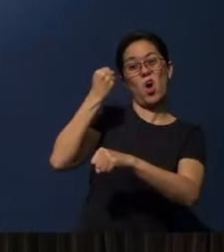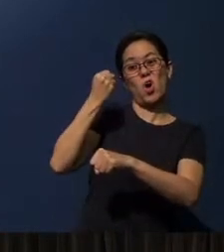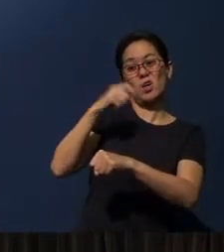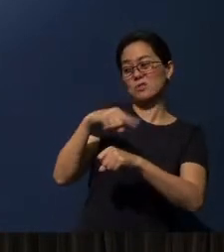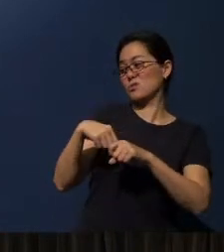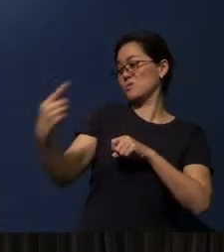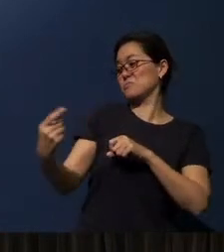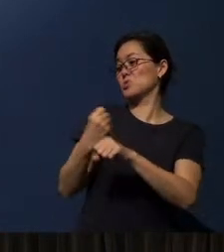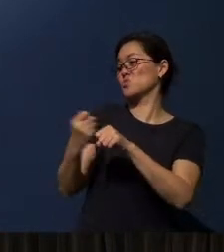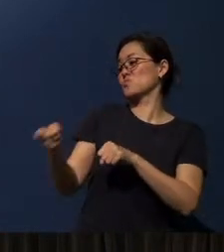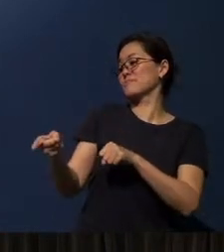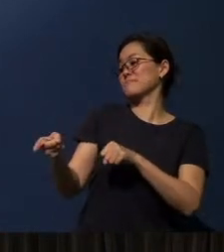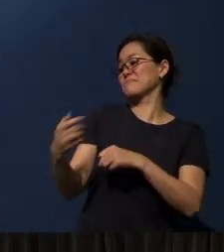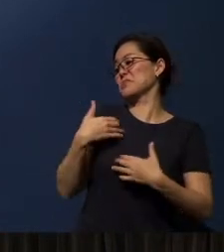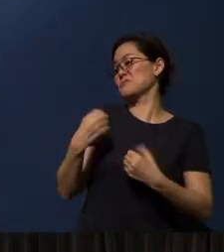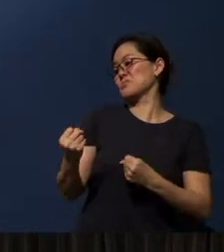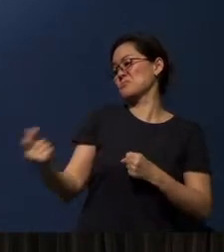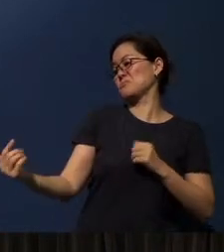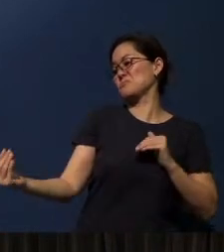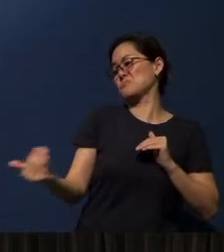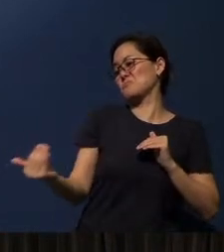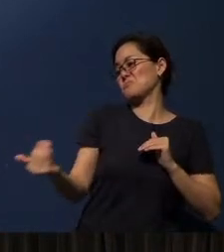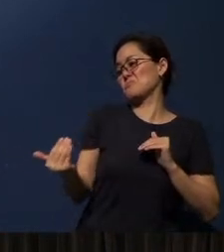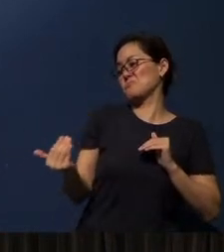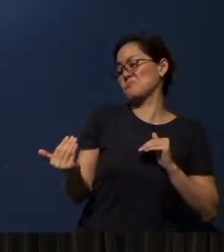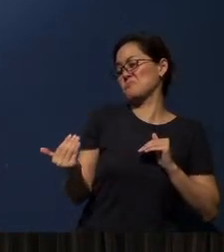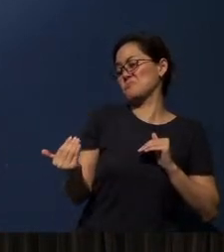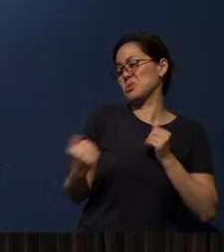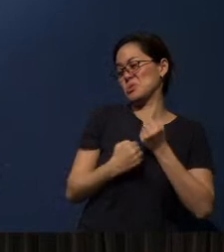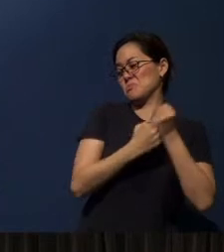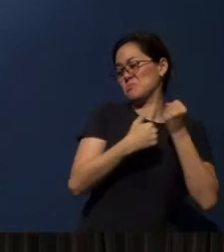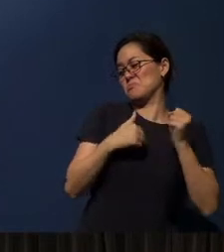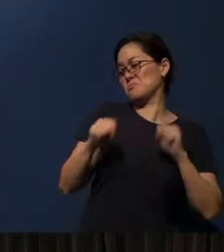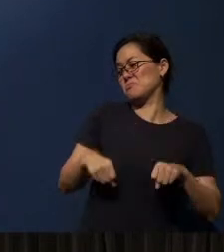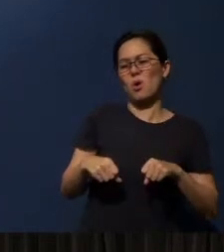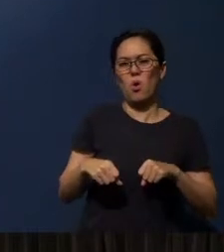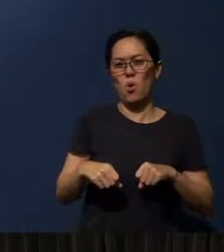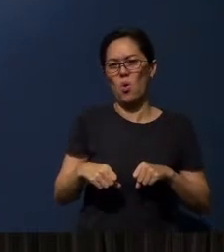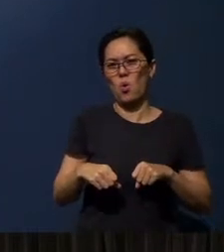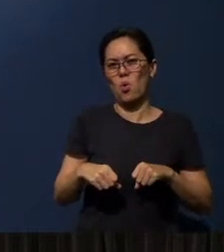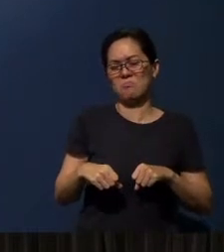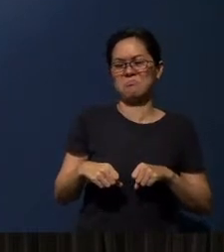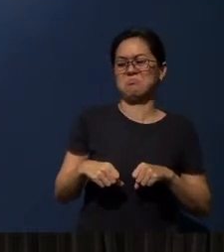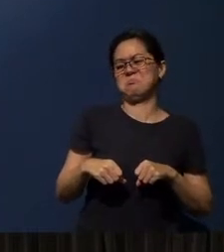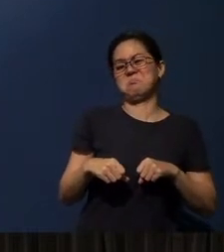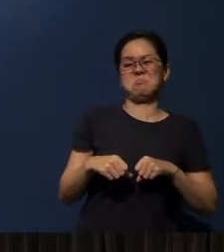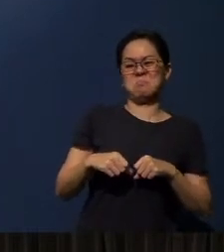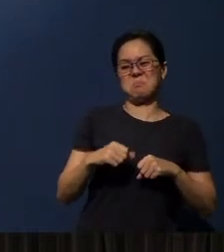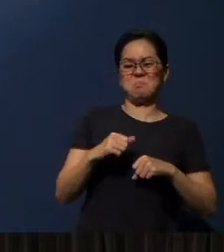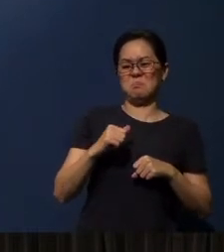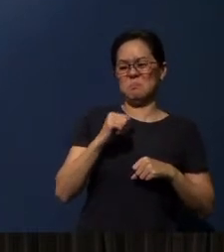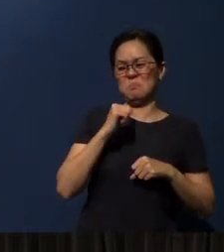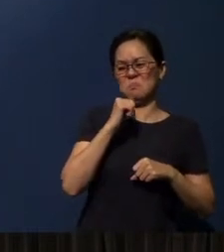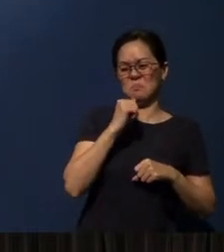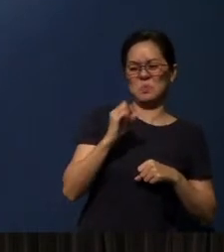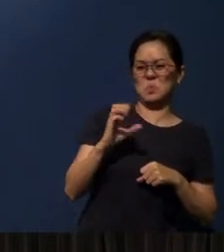that it is near enough and it is able to support his weight. Which is quite unlikely so, in this picture, as we can see.